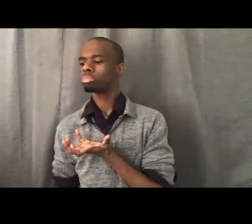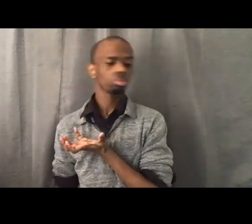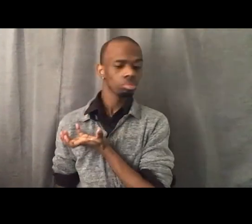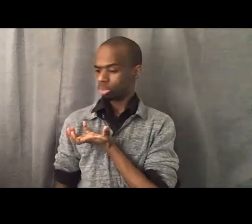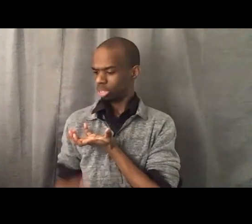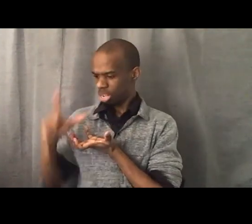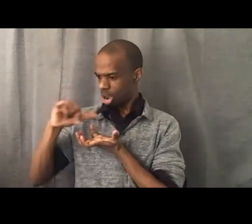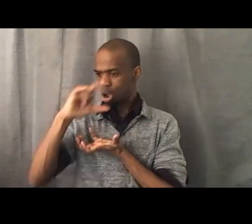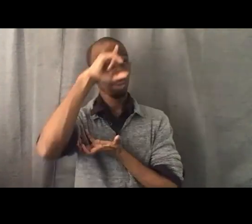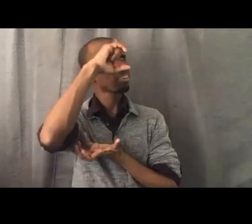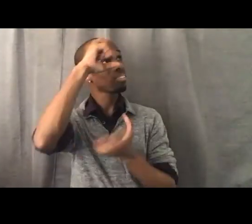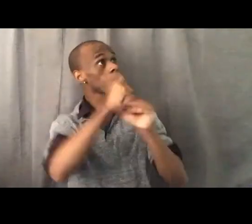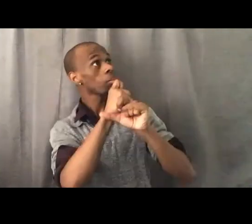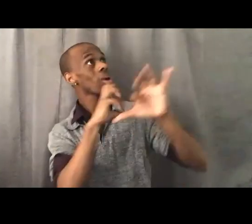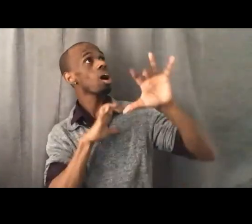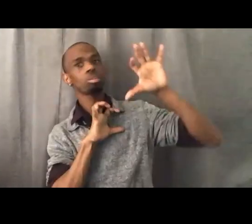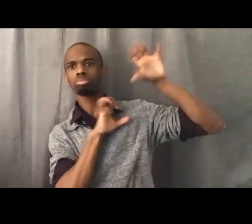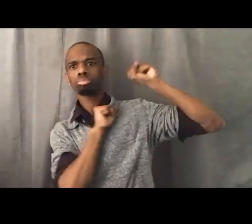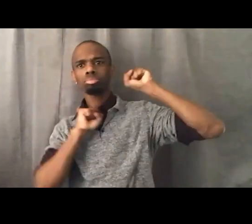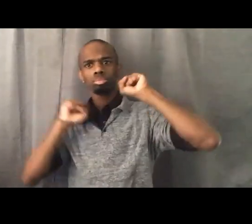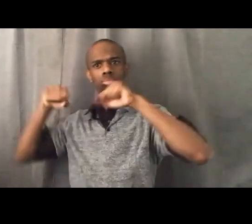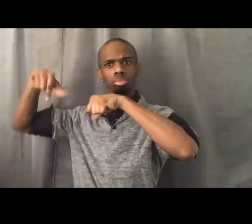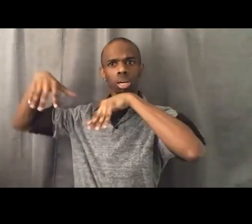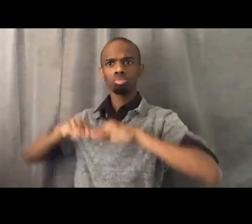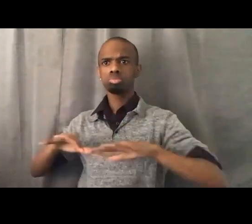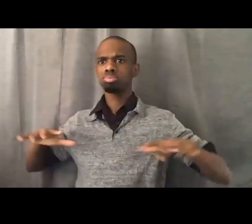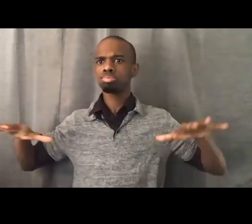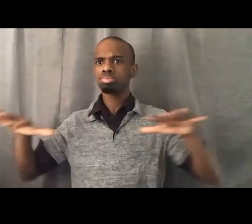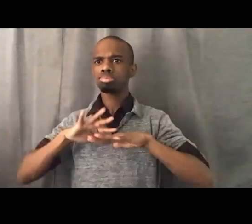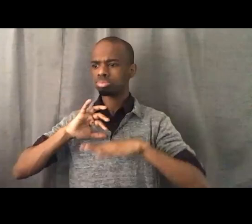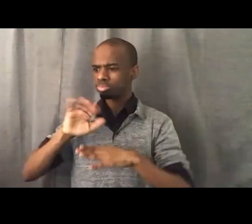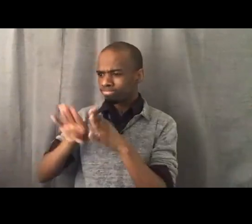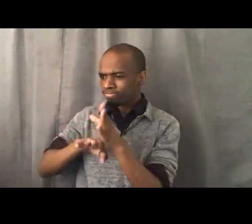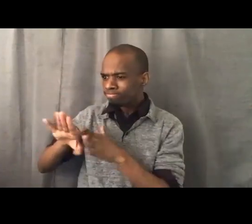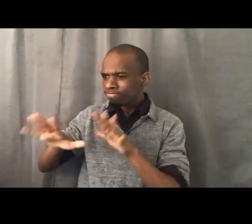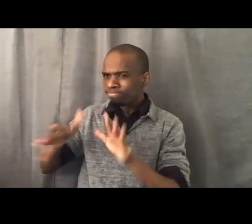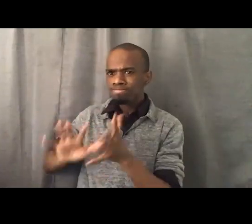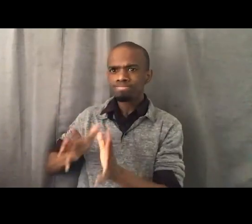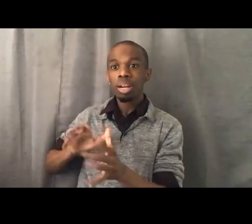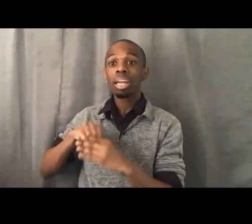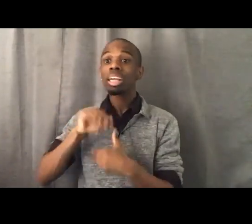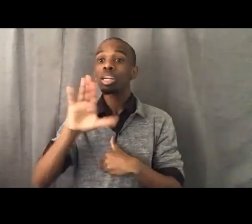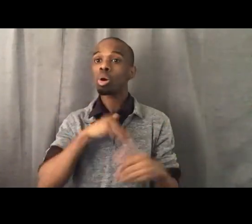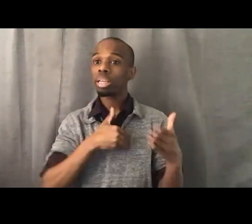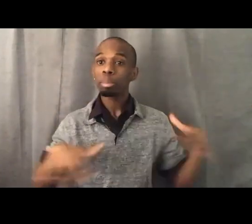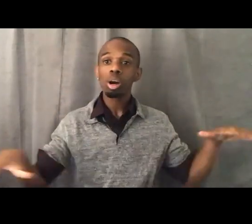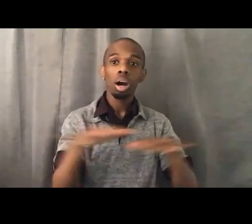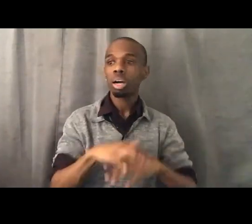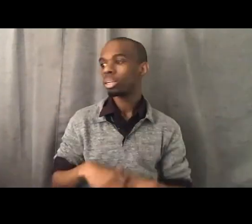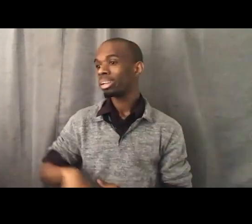How can you promise in your own neighborhood, in your own household that you'll never call the police on people?